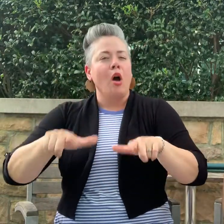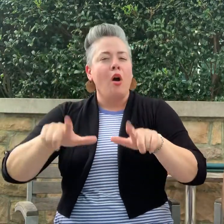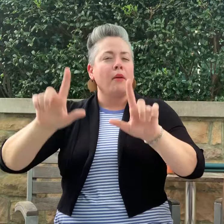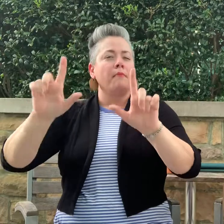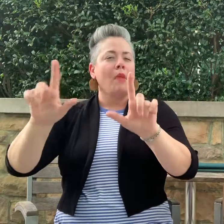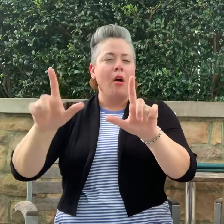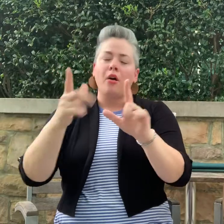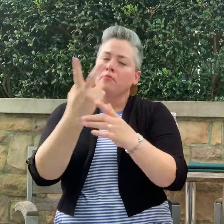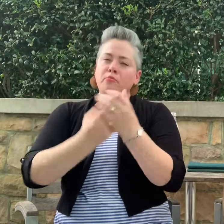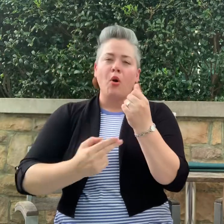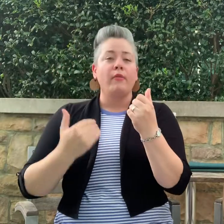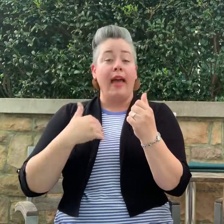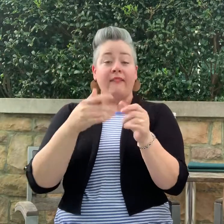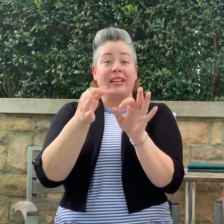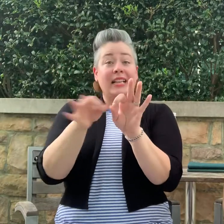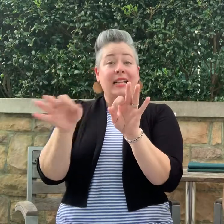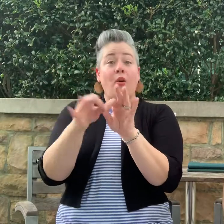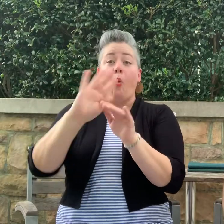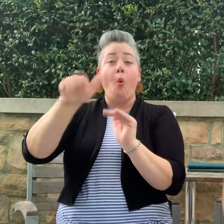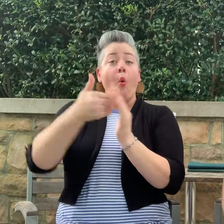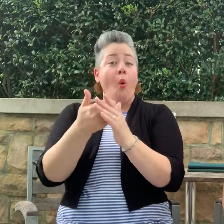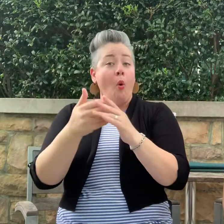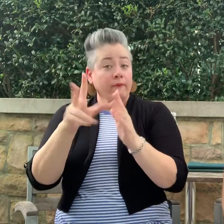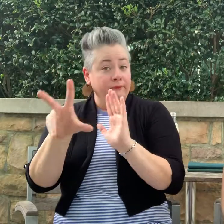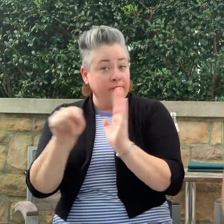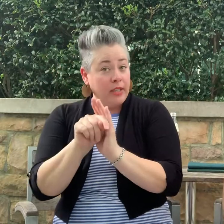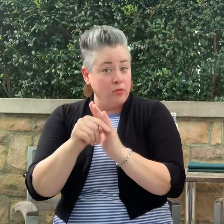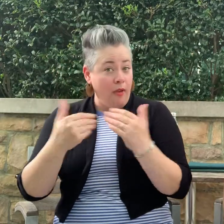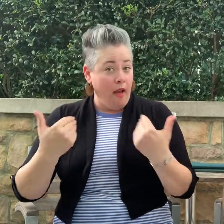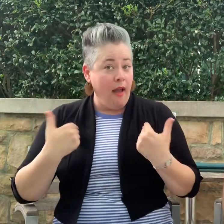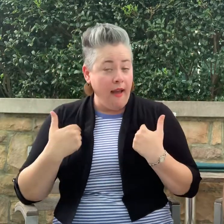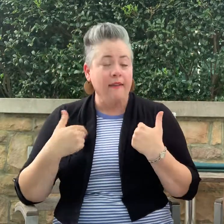All the videos will have captions.